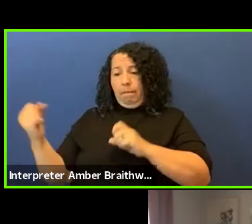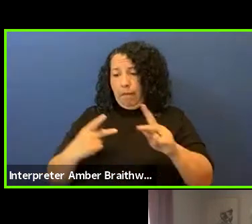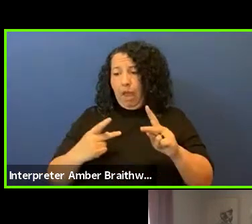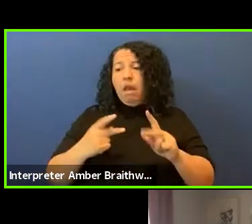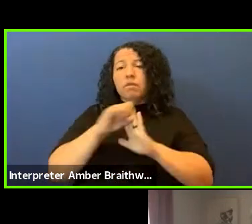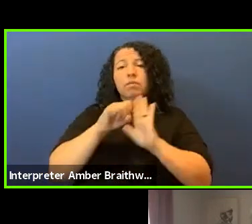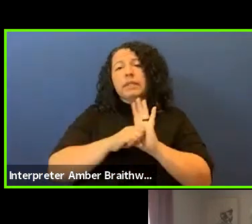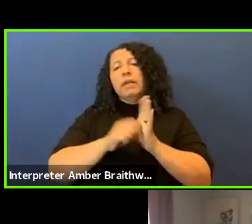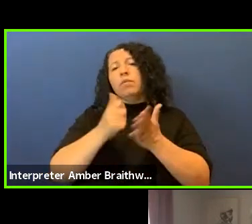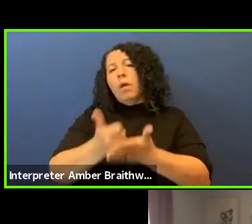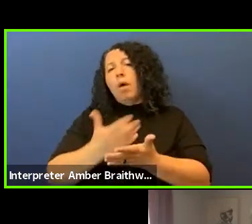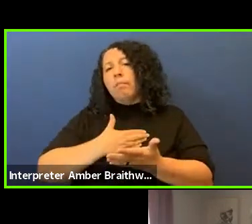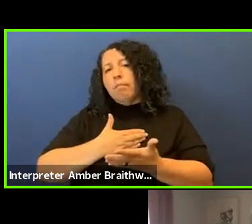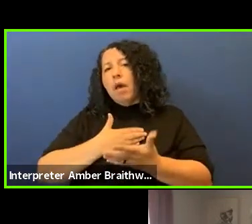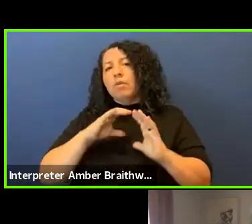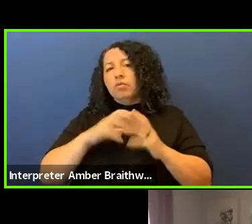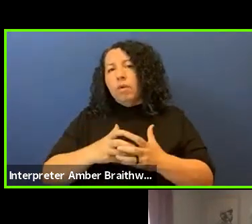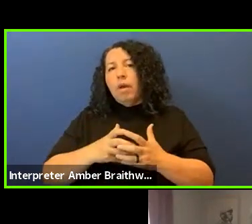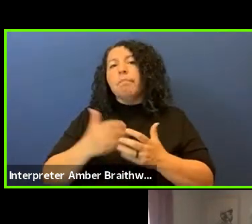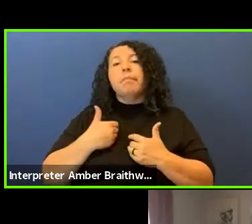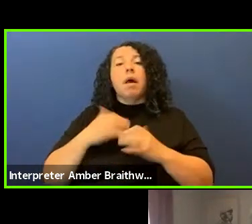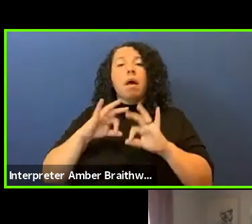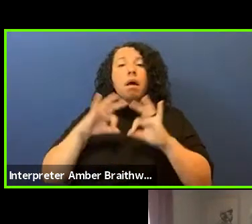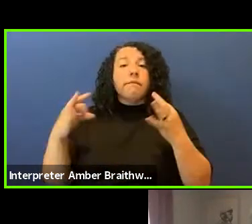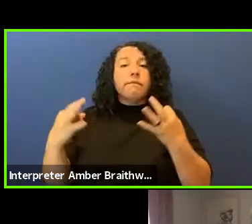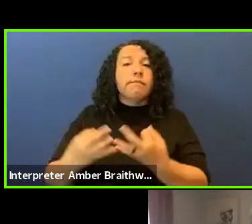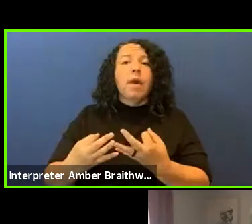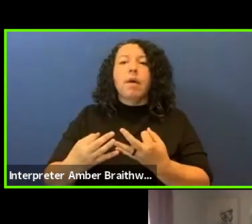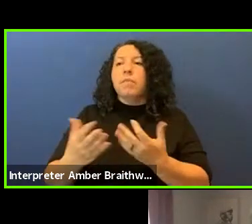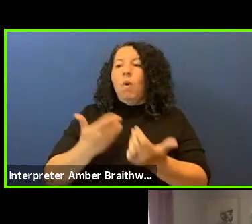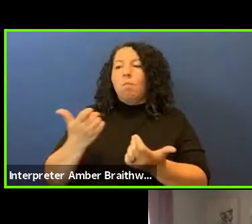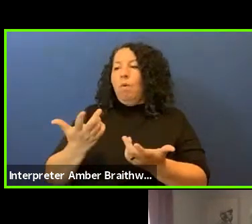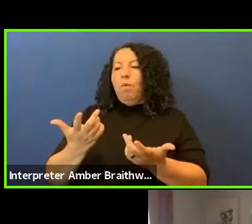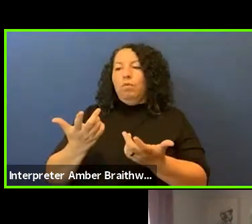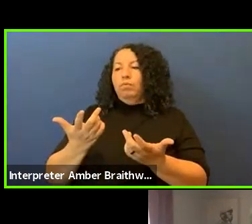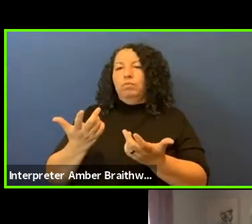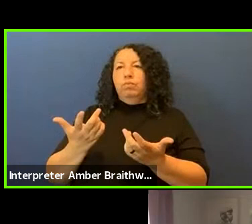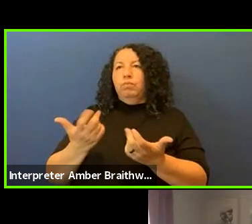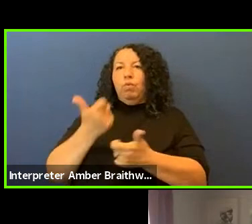I have relatives almost through every tribe here in South Dakota